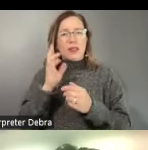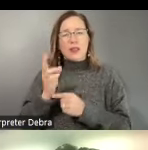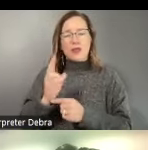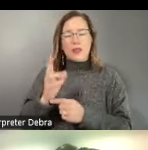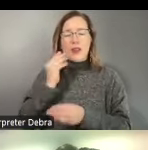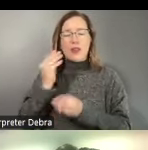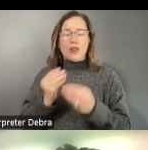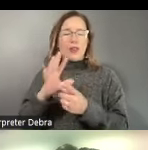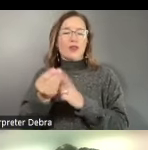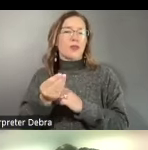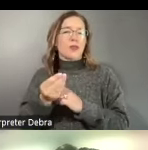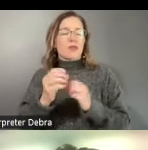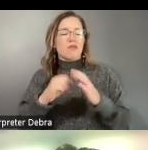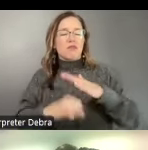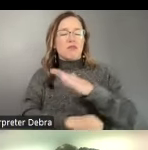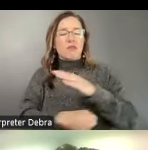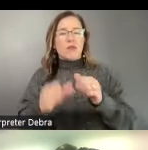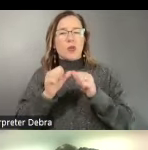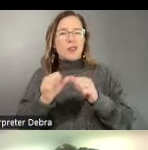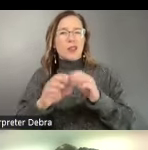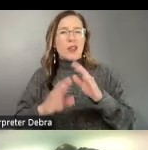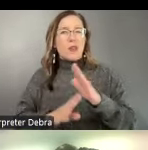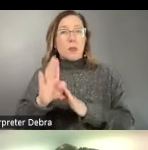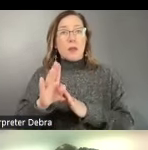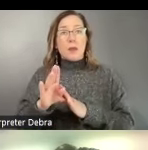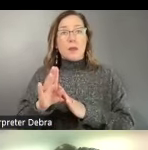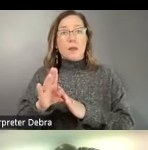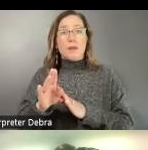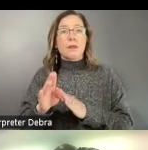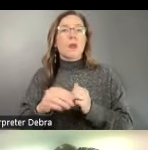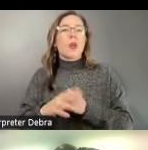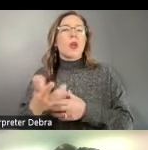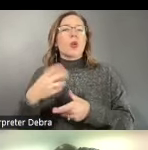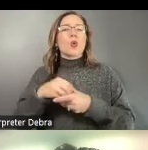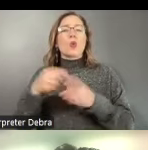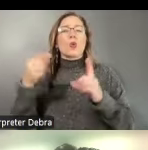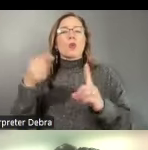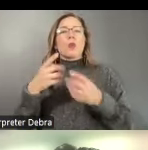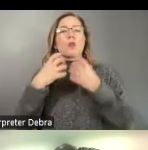resources for sustainable development. Our aims include preserving cultural traditions,